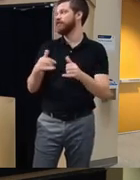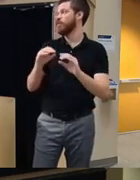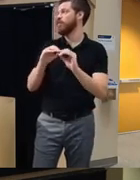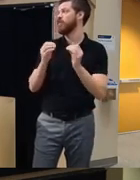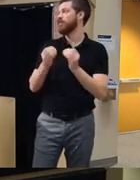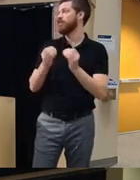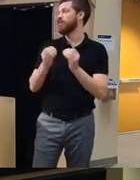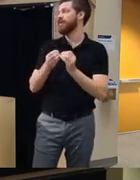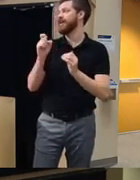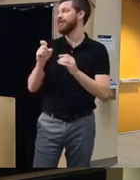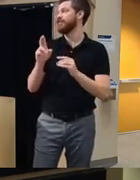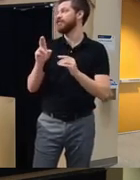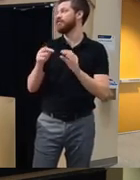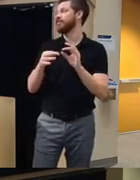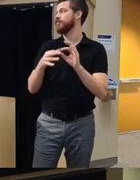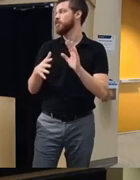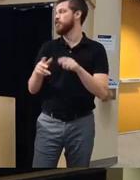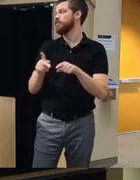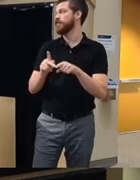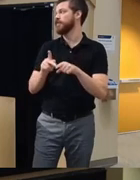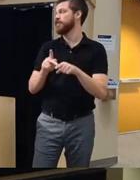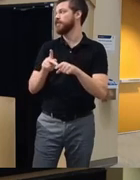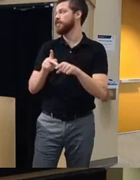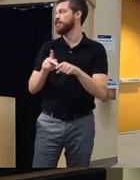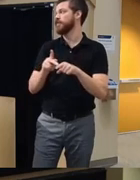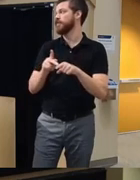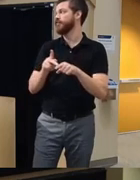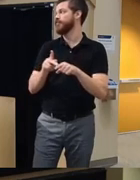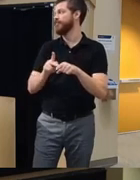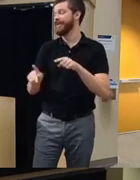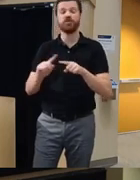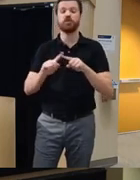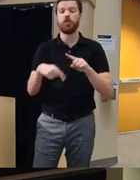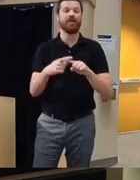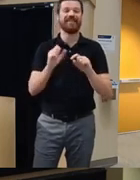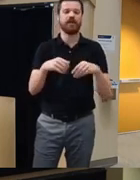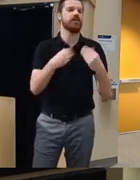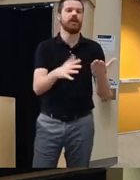employ professionals when they can employ shly more uh like a avatar but I think I think that